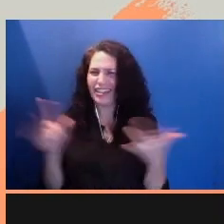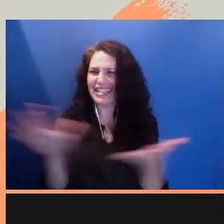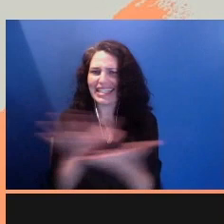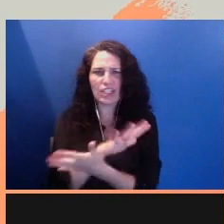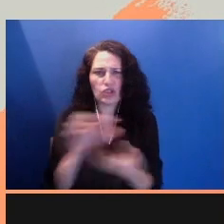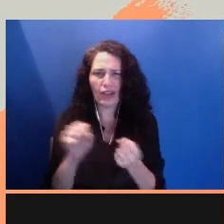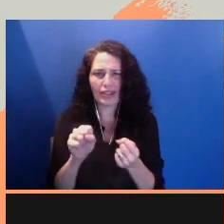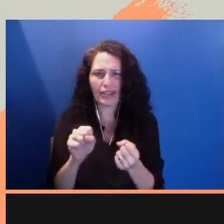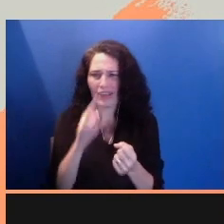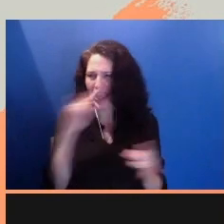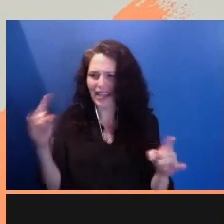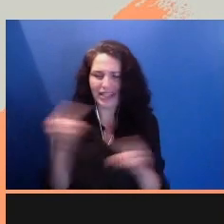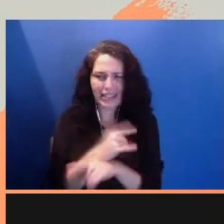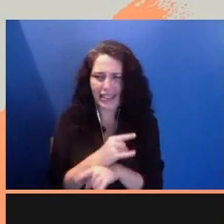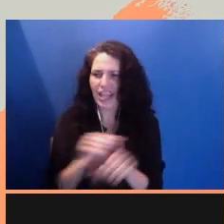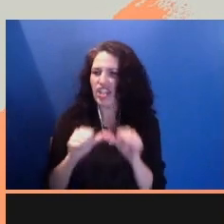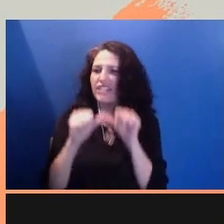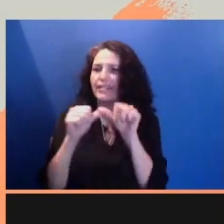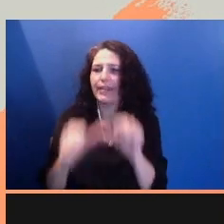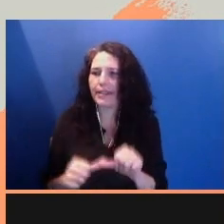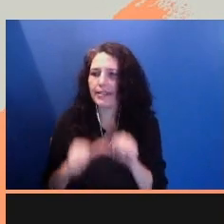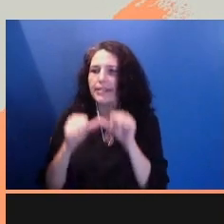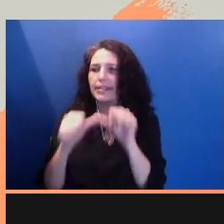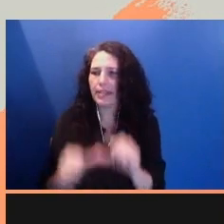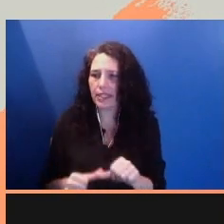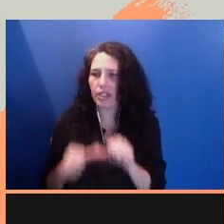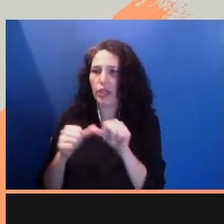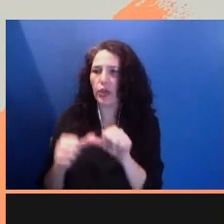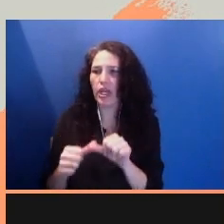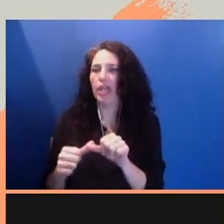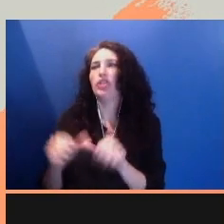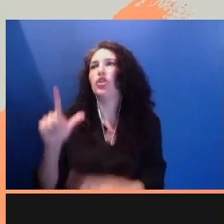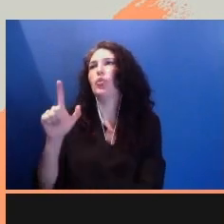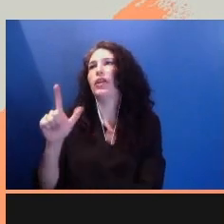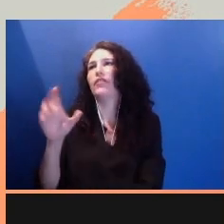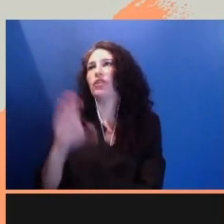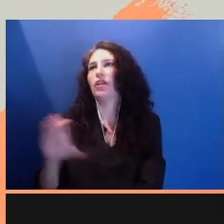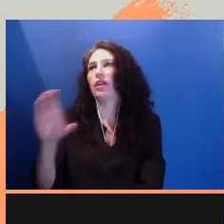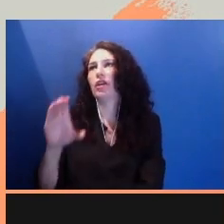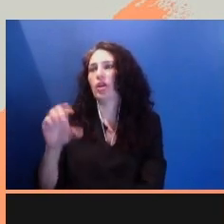to recycle 21st century greasers and vixens to us.